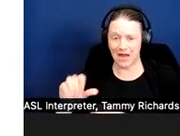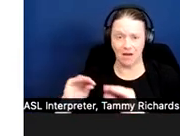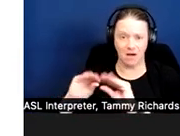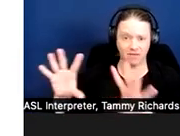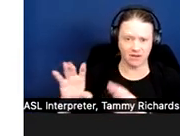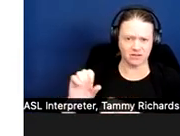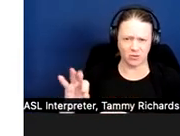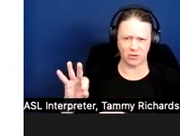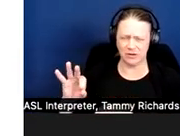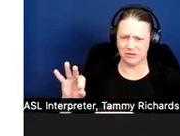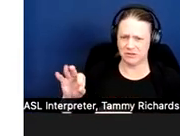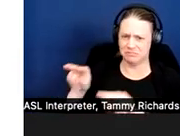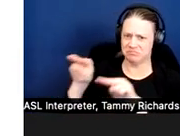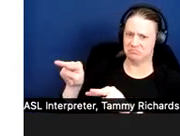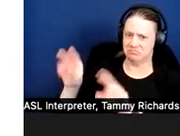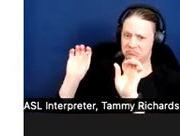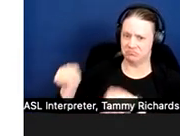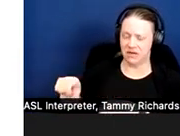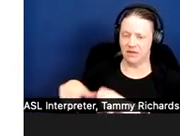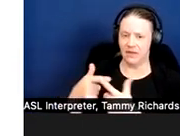for documentation to support the request.